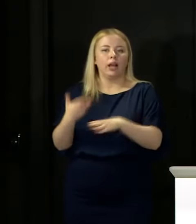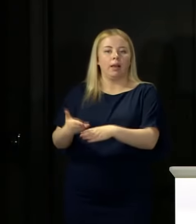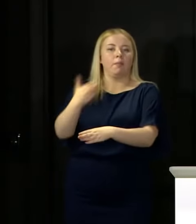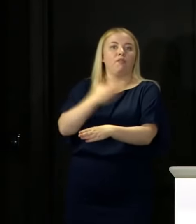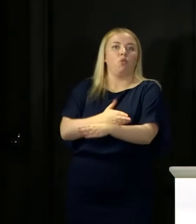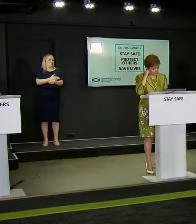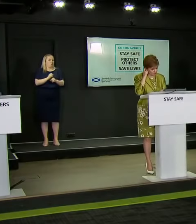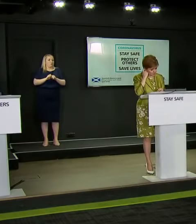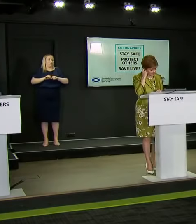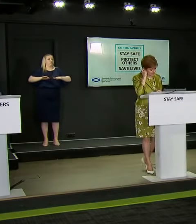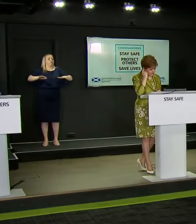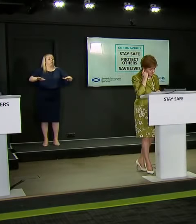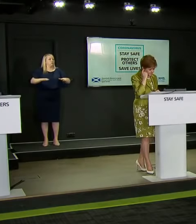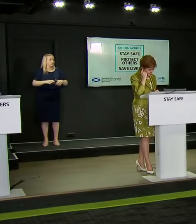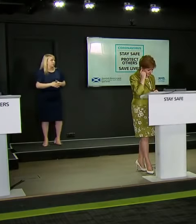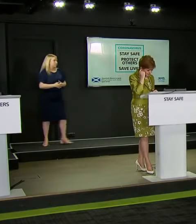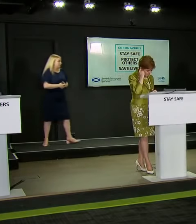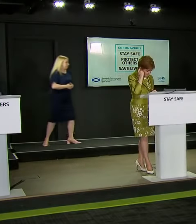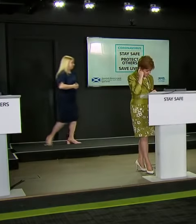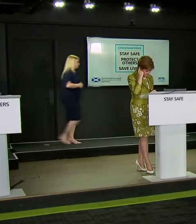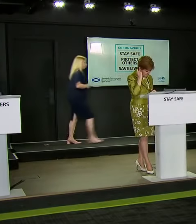John, do you want to take the exam question?